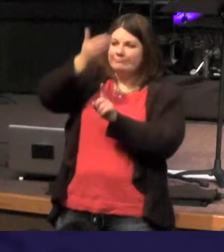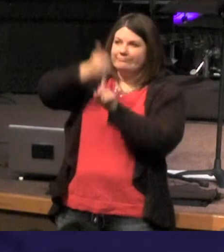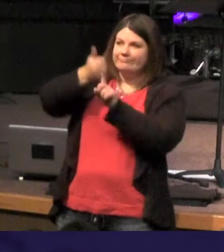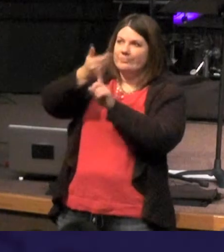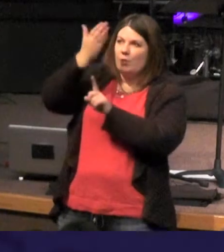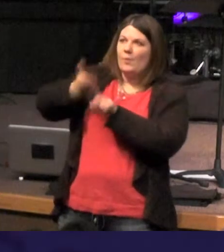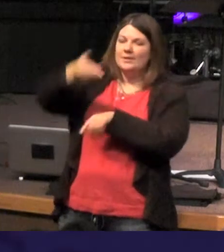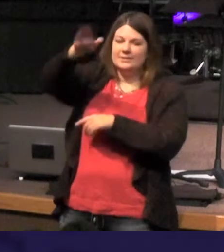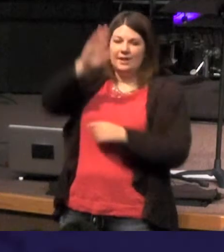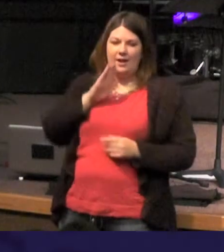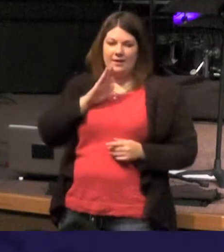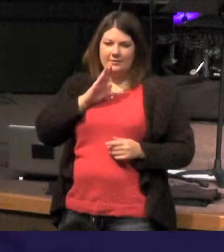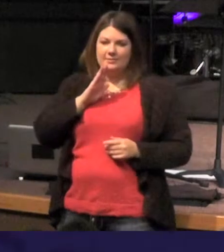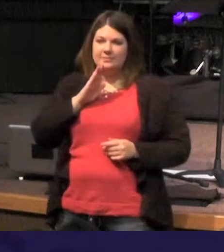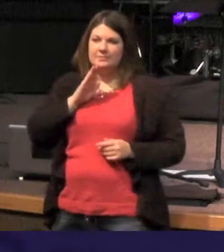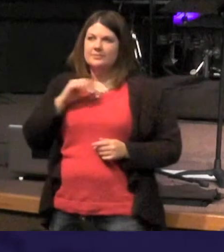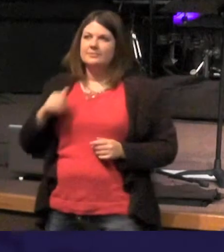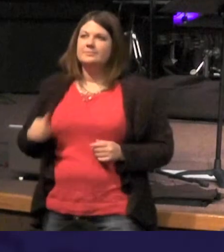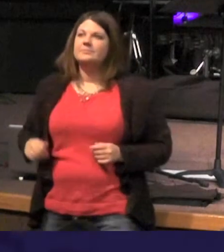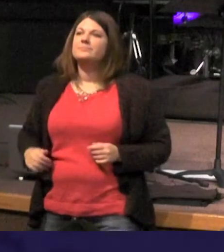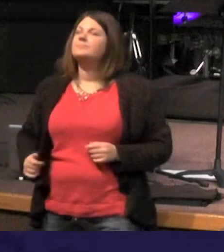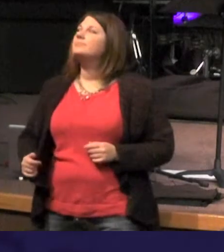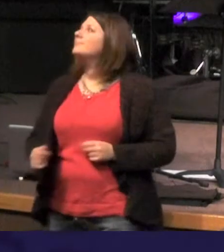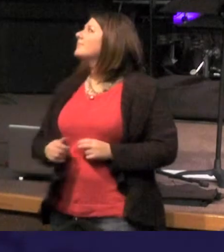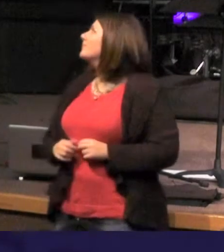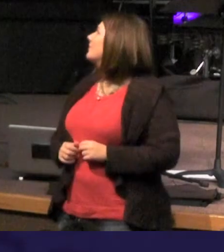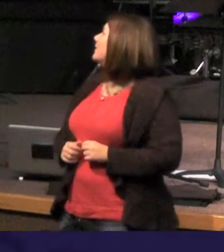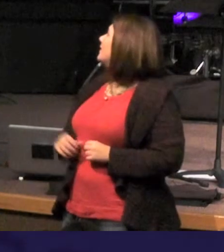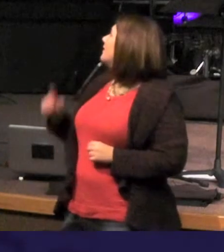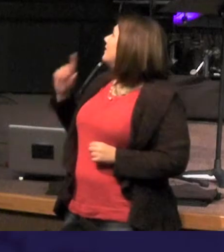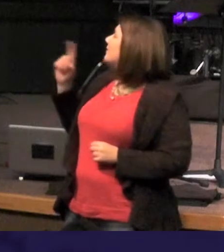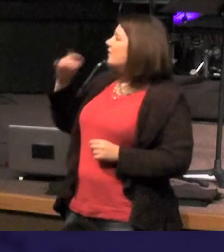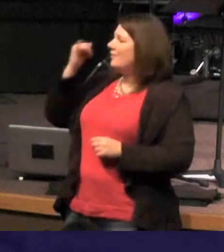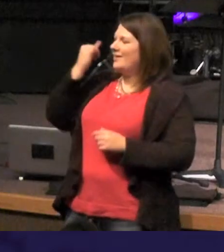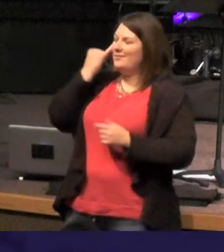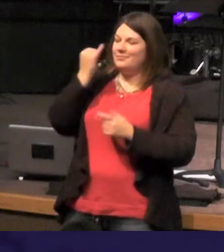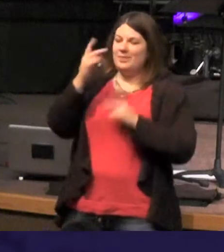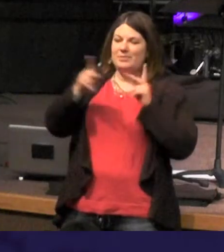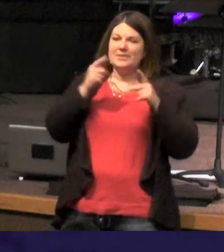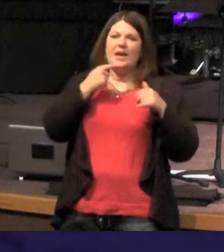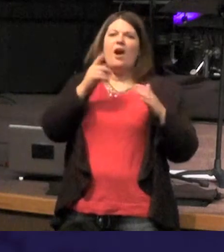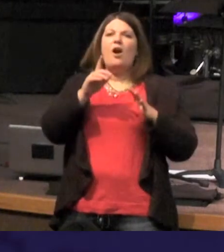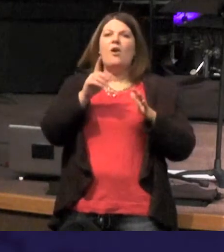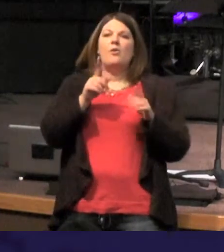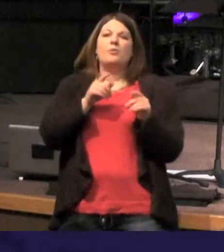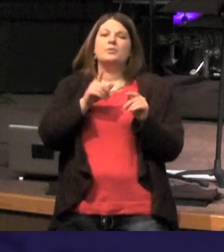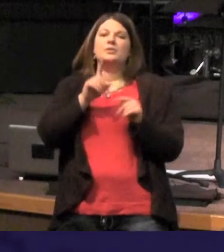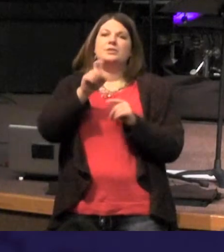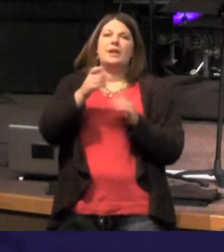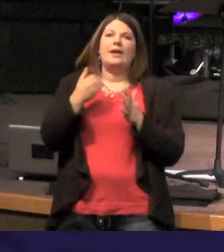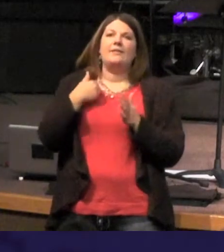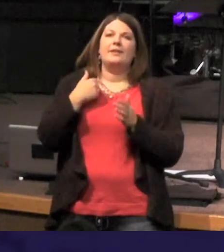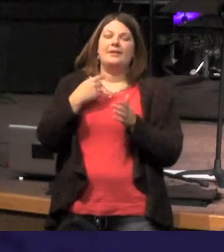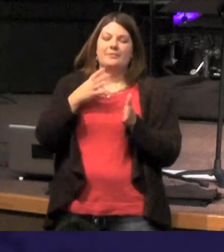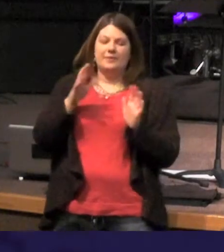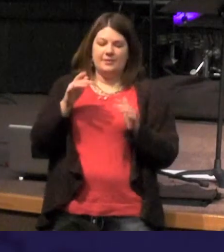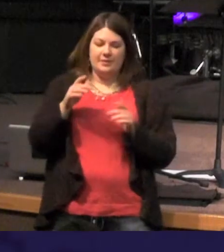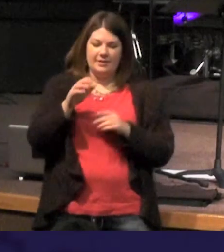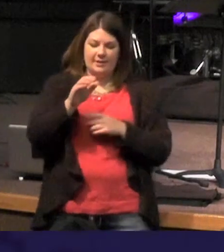he says this about those who want to suggests that her maybe we shouldn't have an article there to say that the absence of the article bespeaks of the non-absolute deity